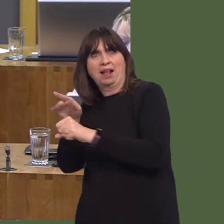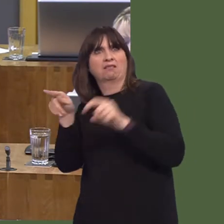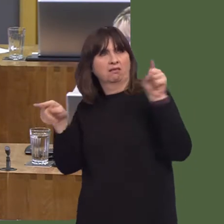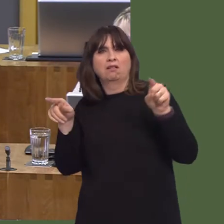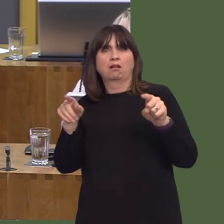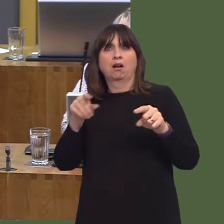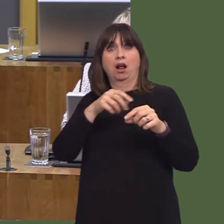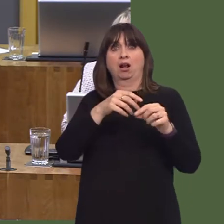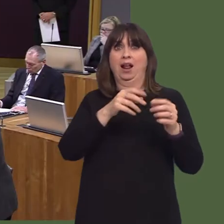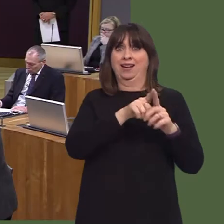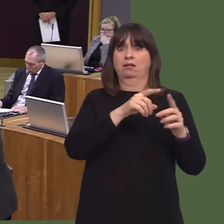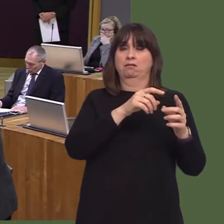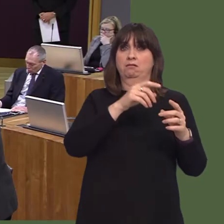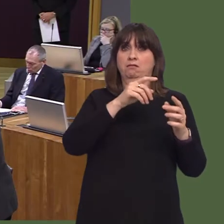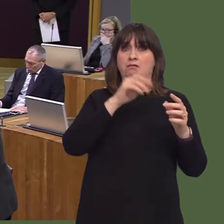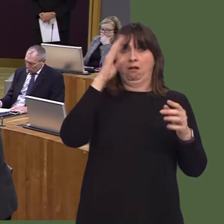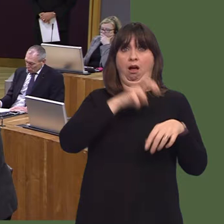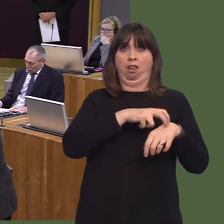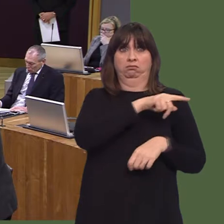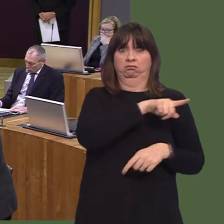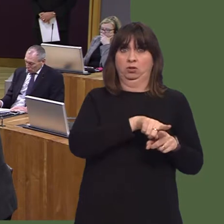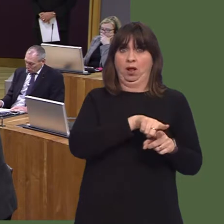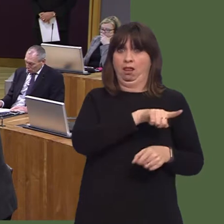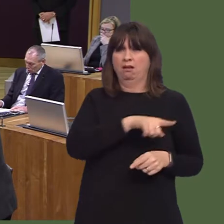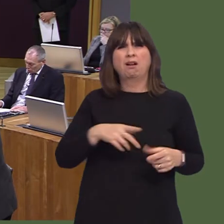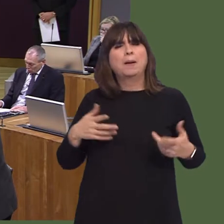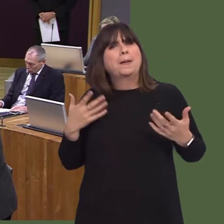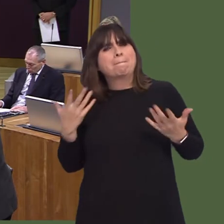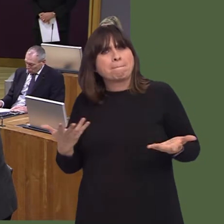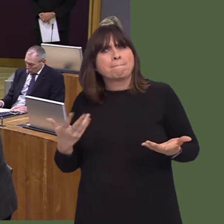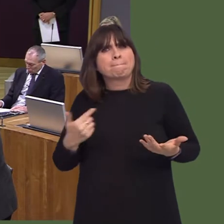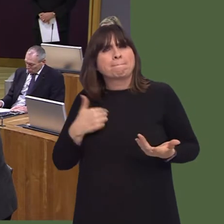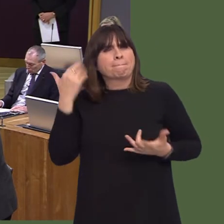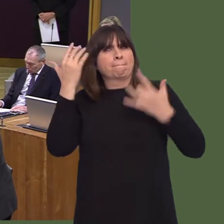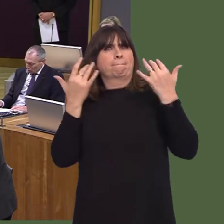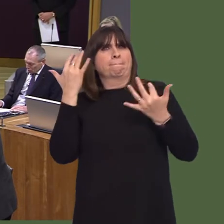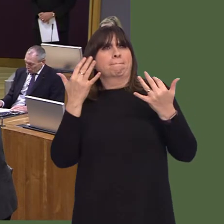a place where there's not a fragmented education system, but one that works together in order